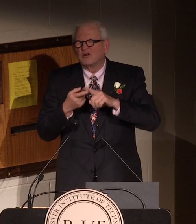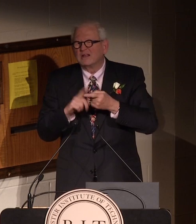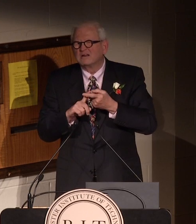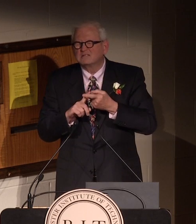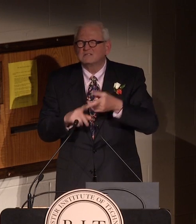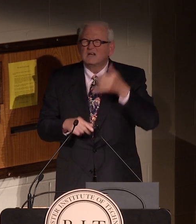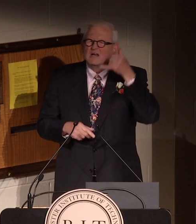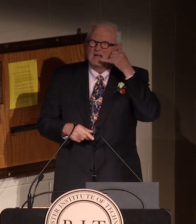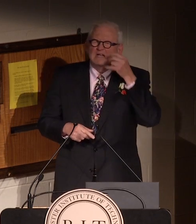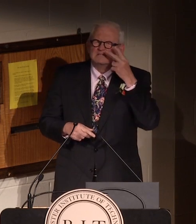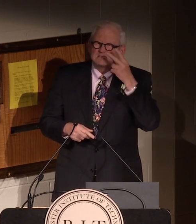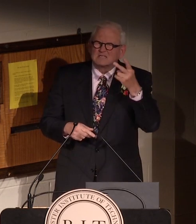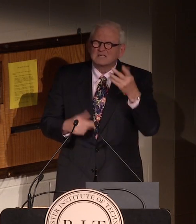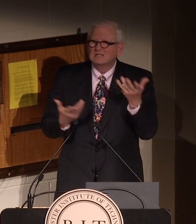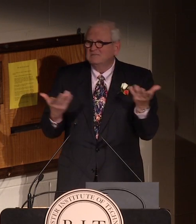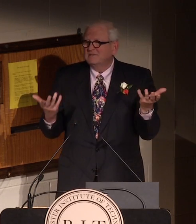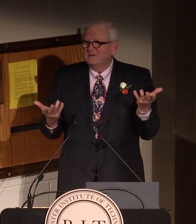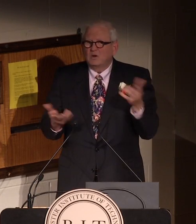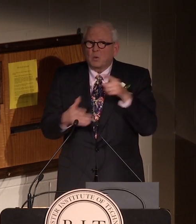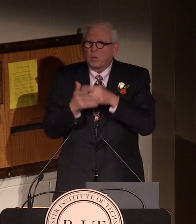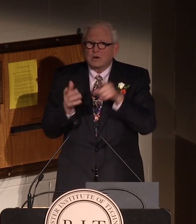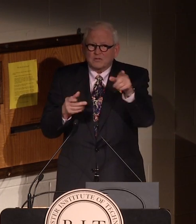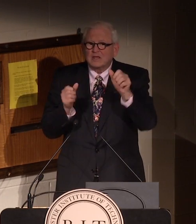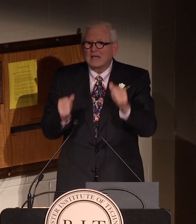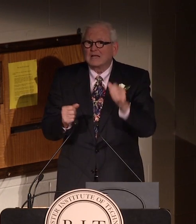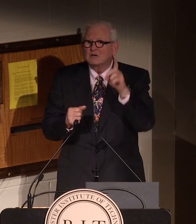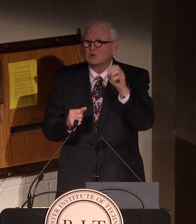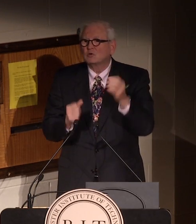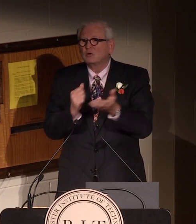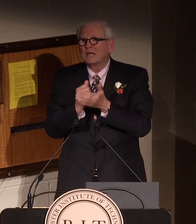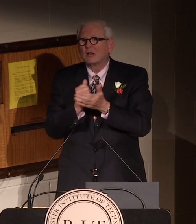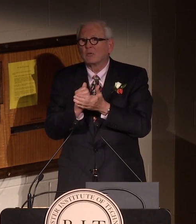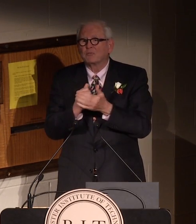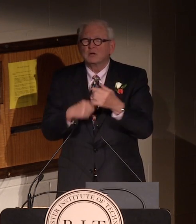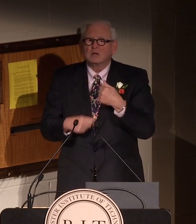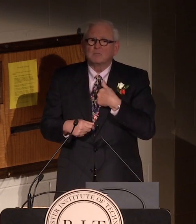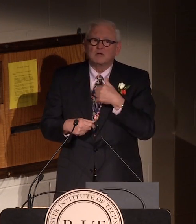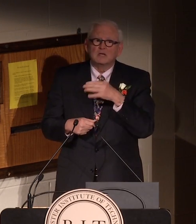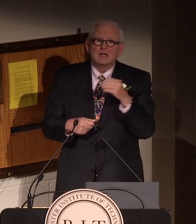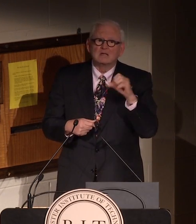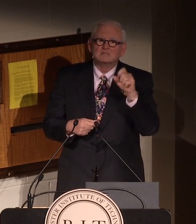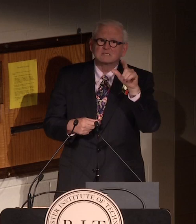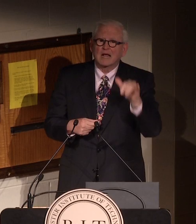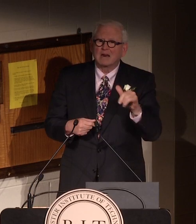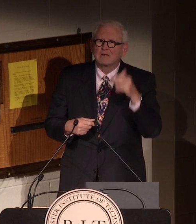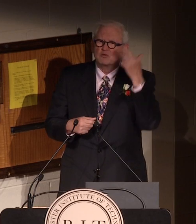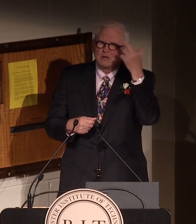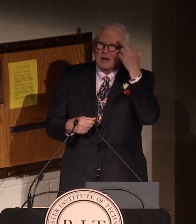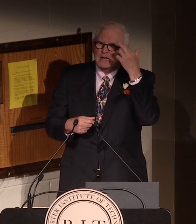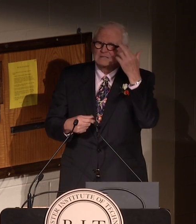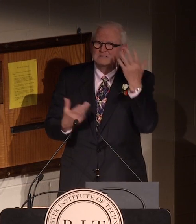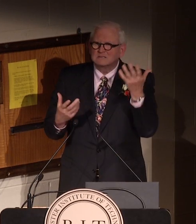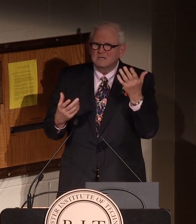i'll call my friend and see what they could do to help.